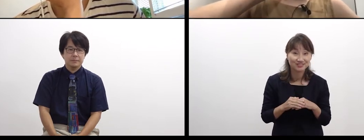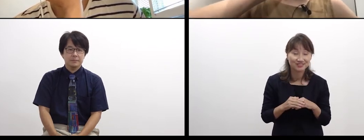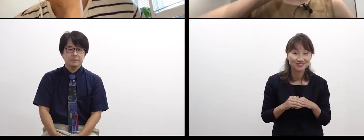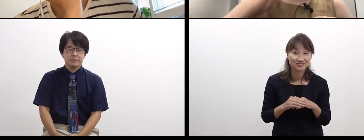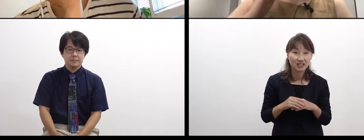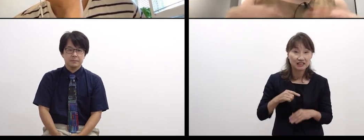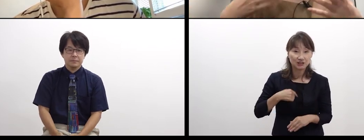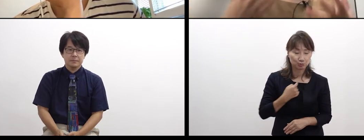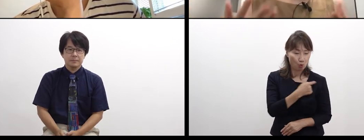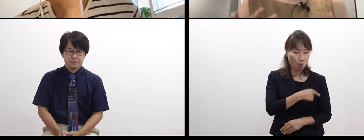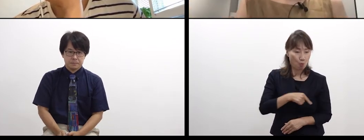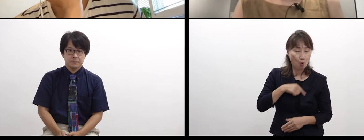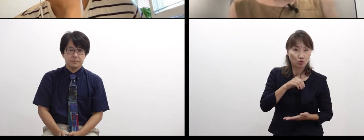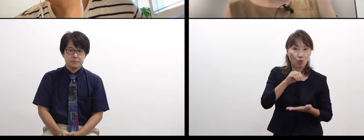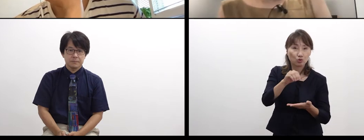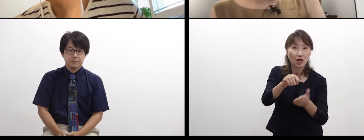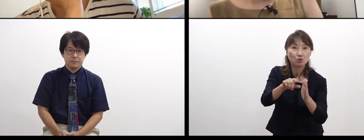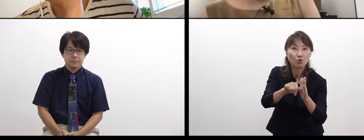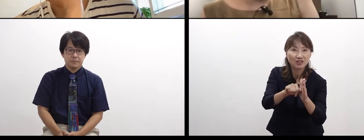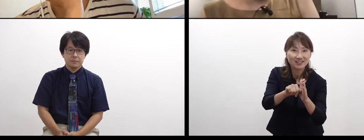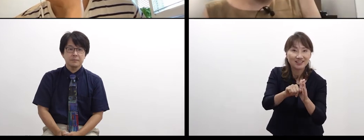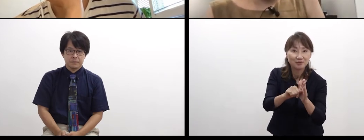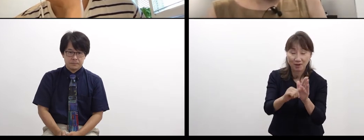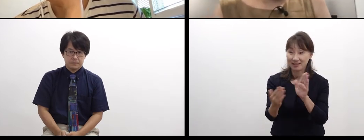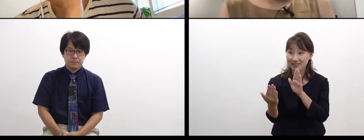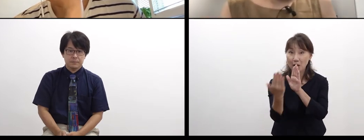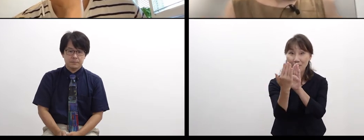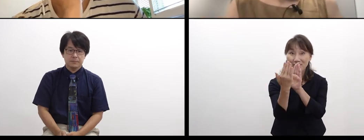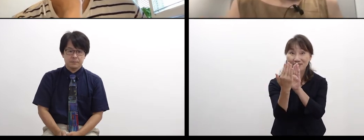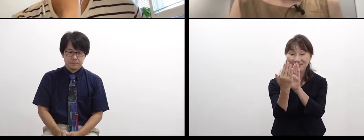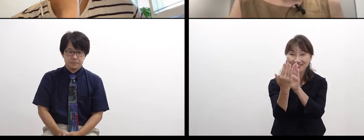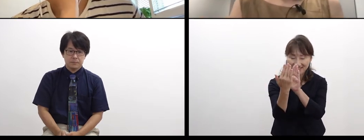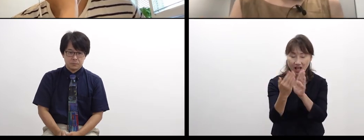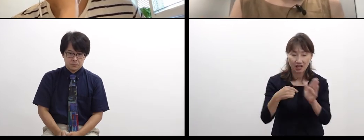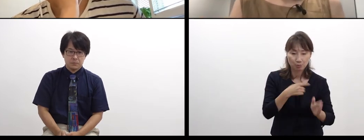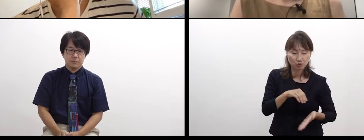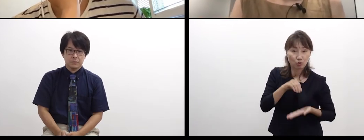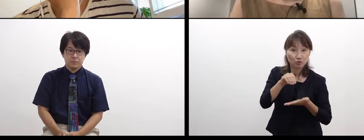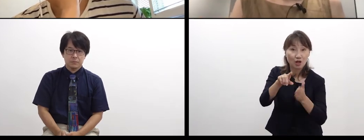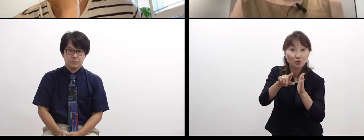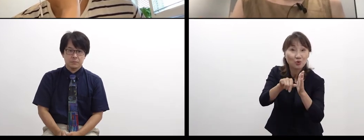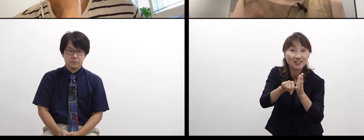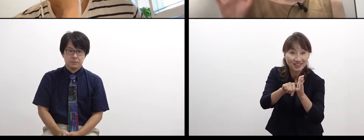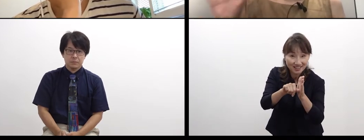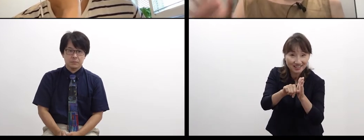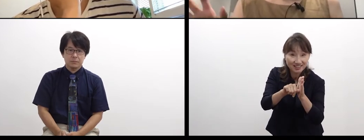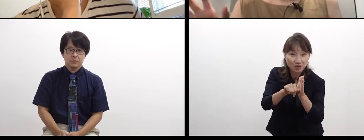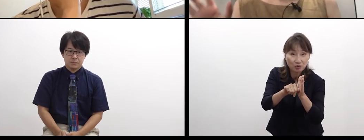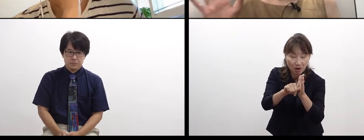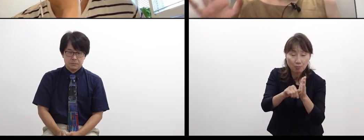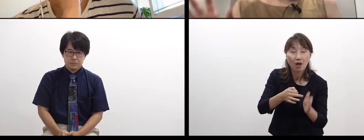the easiest and simplest to communicate my mind